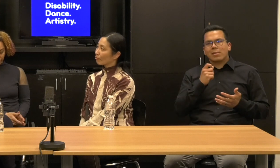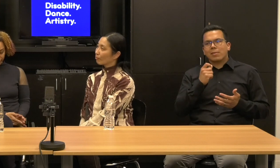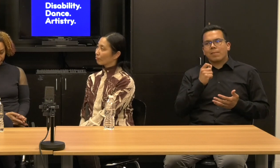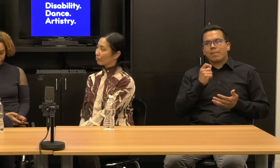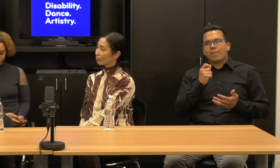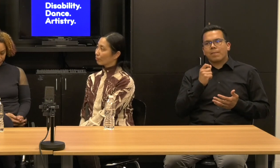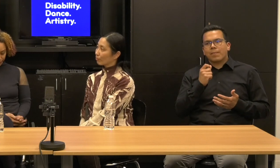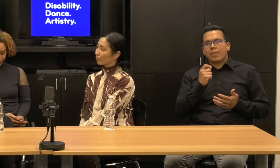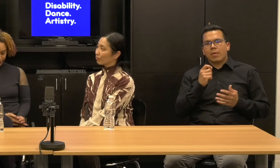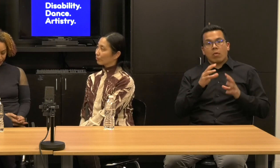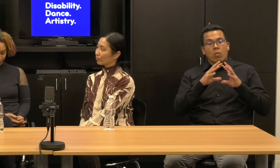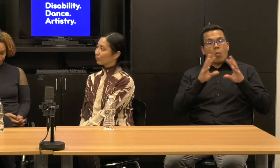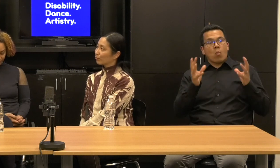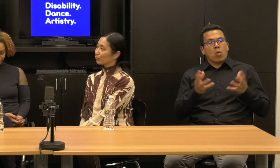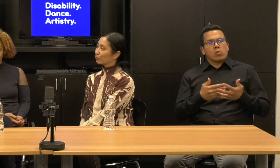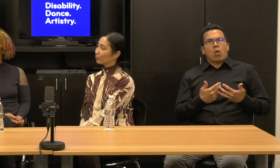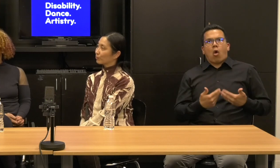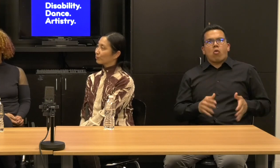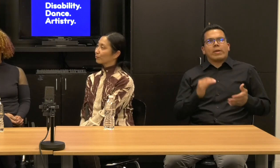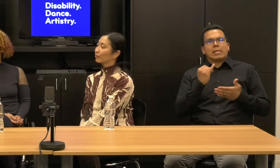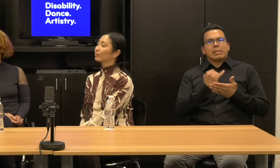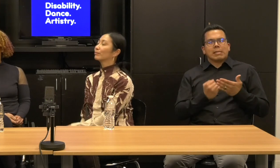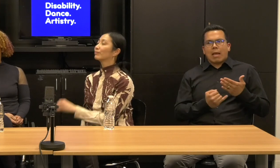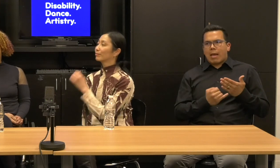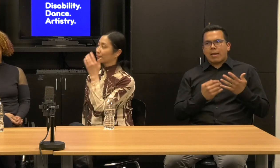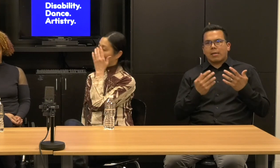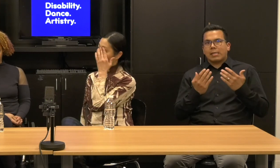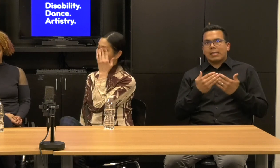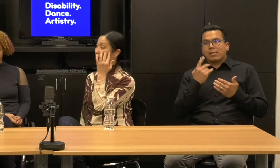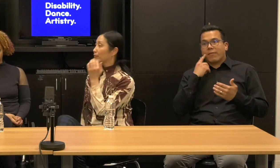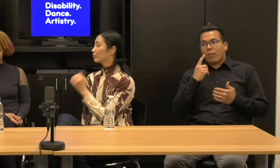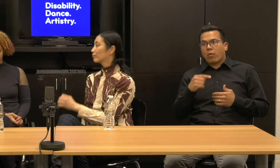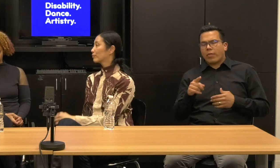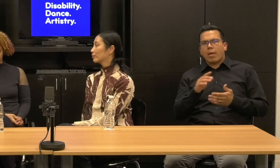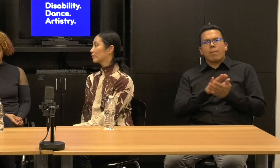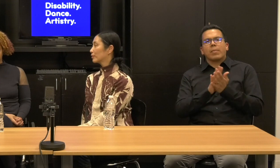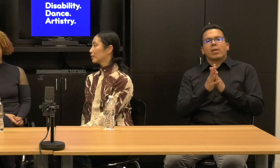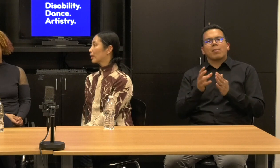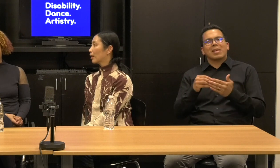The world that is, it's already been designed that is free for them needs, it becomes costly for disability dance makers.